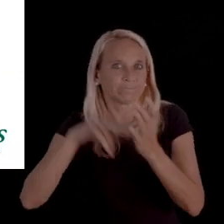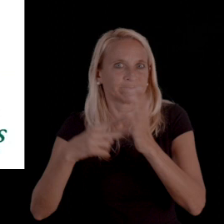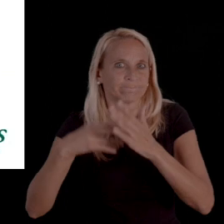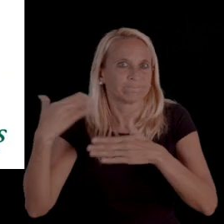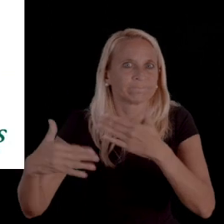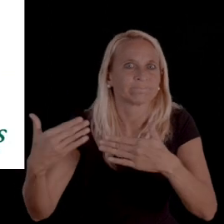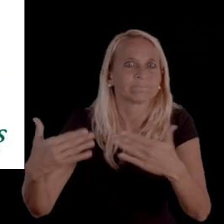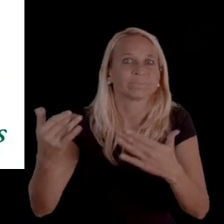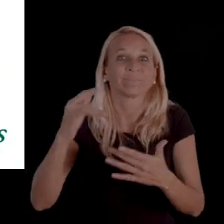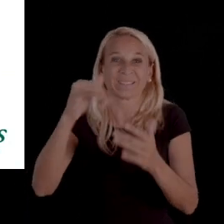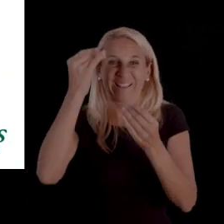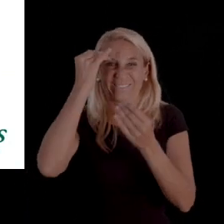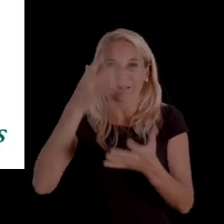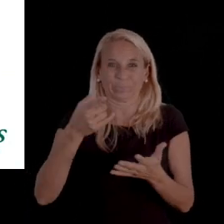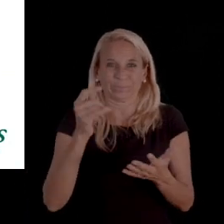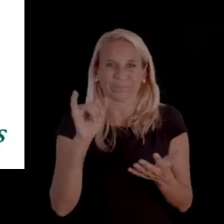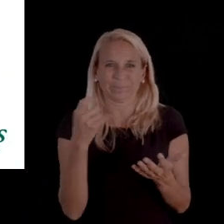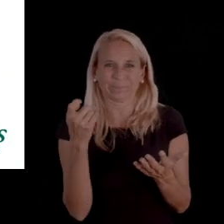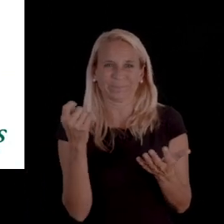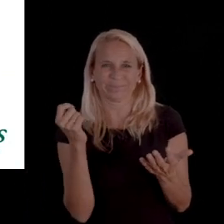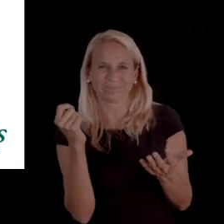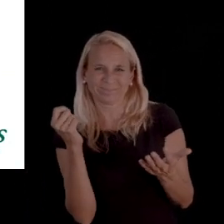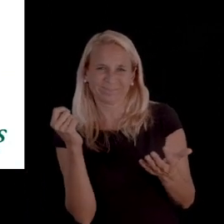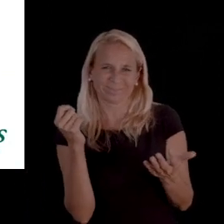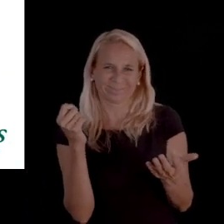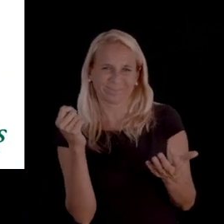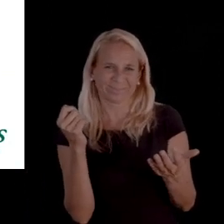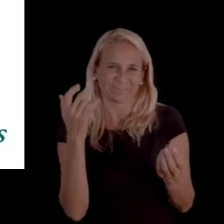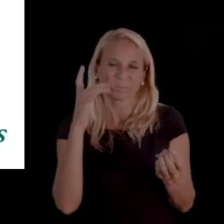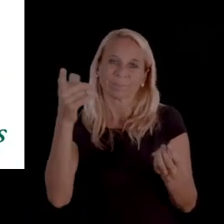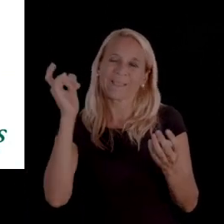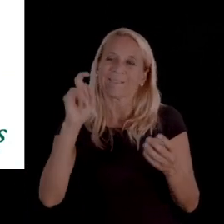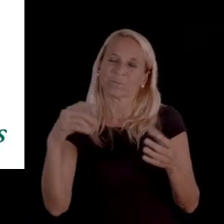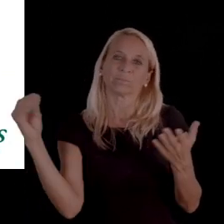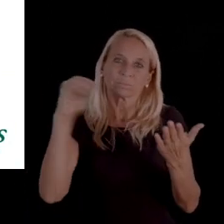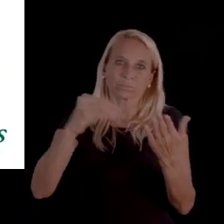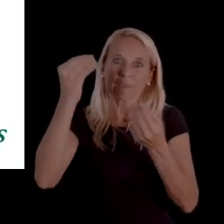So, that information can be quite a bit